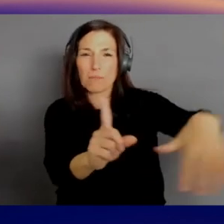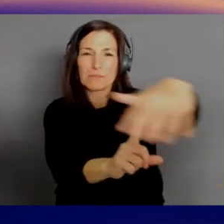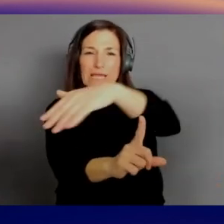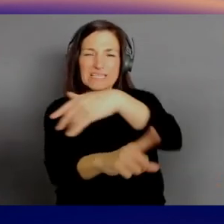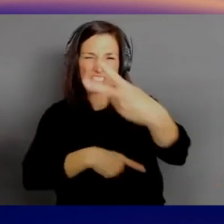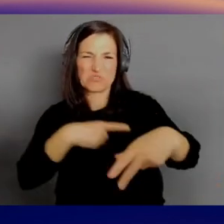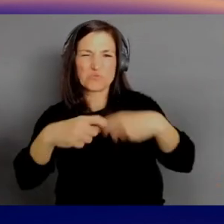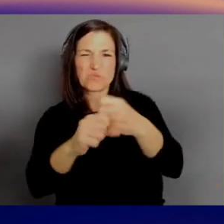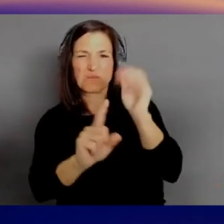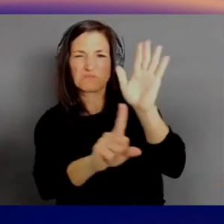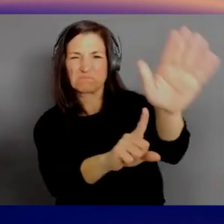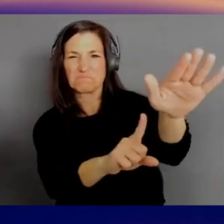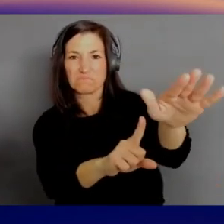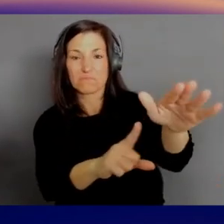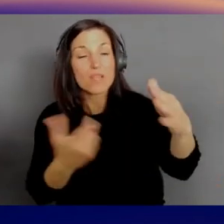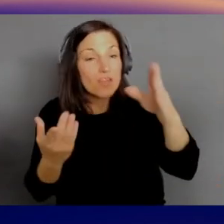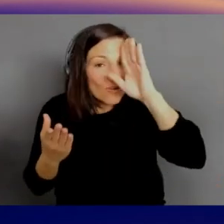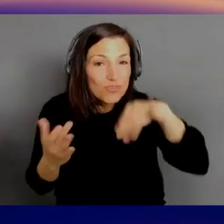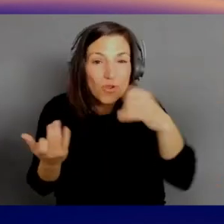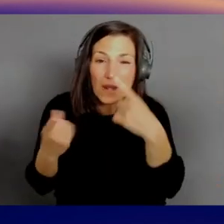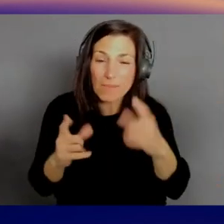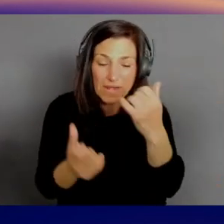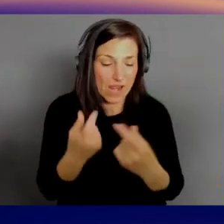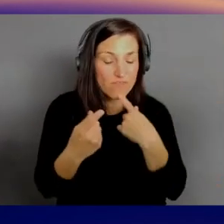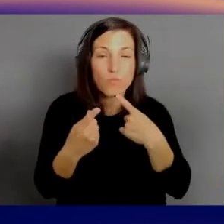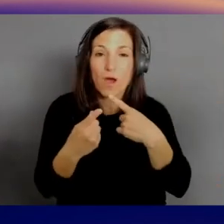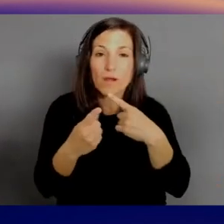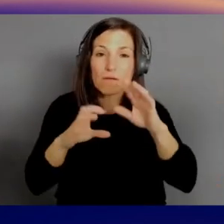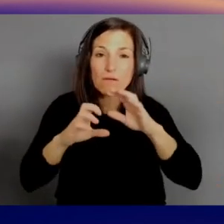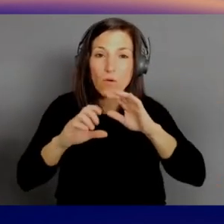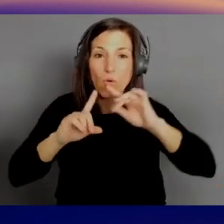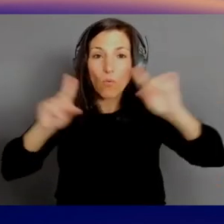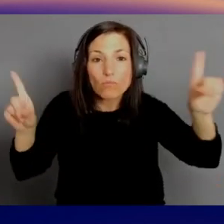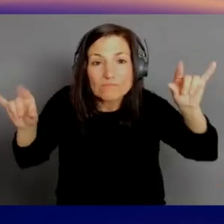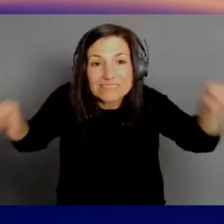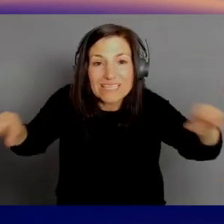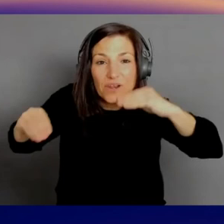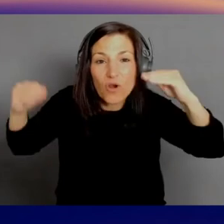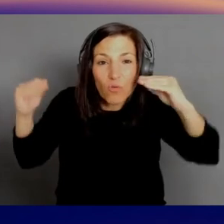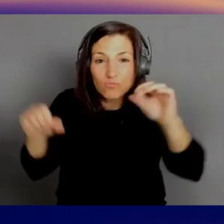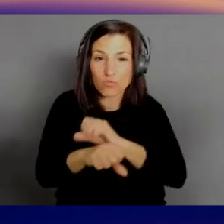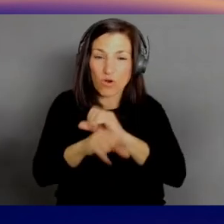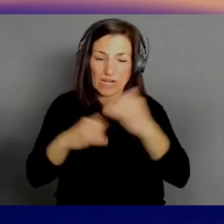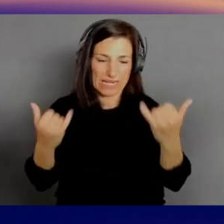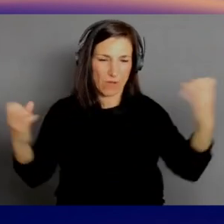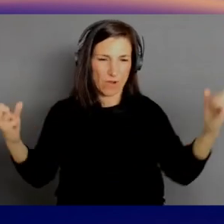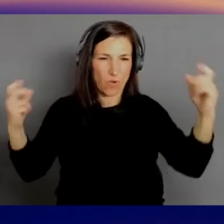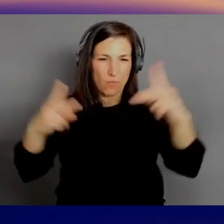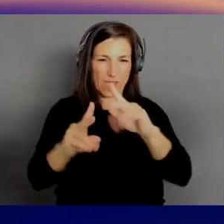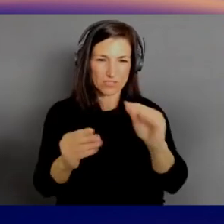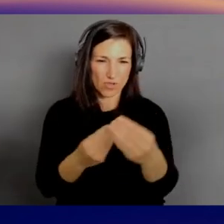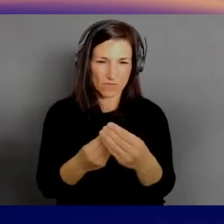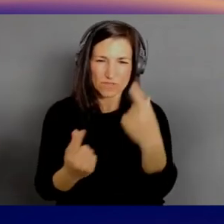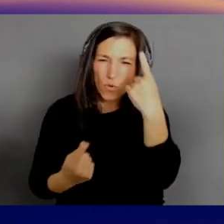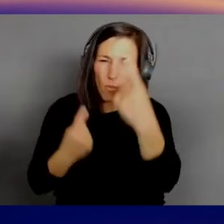It was very egalitarian. Now we're coming back in the office. It's the people on the phone, are they gonna be forgotten again? Or how do we do that?